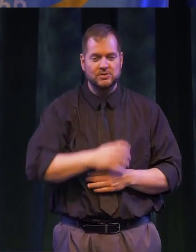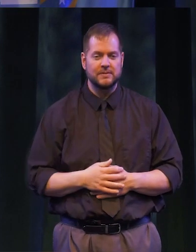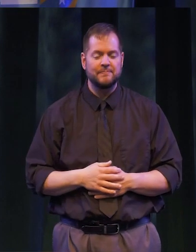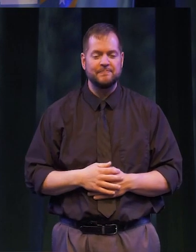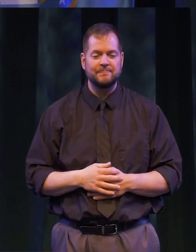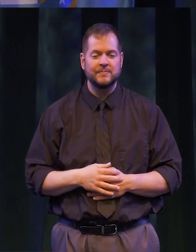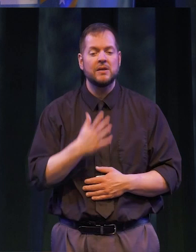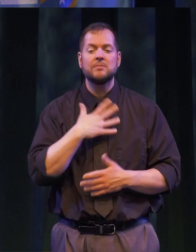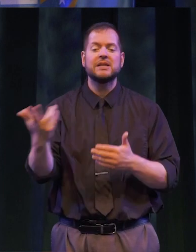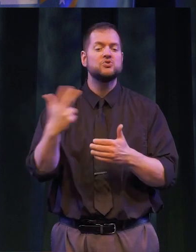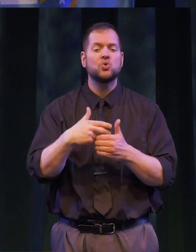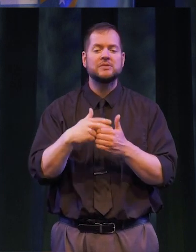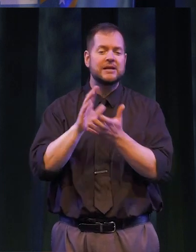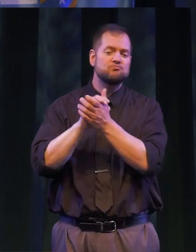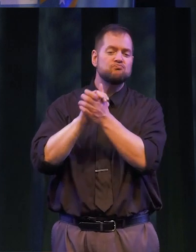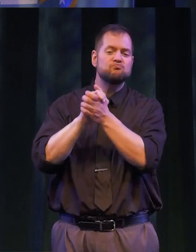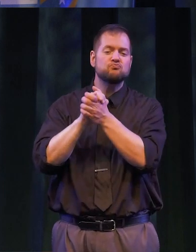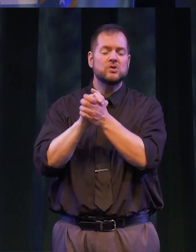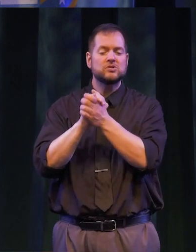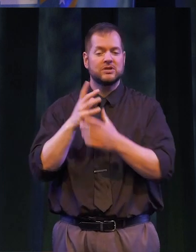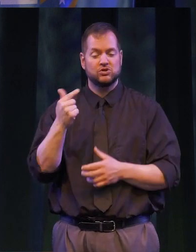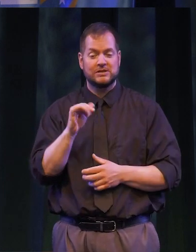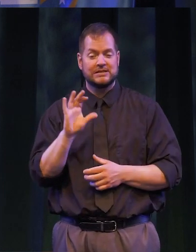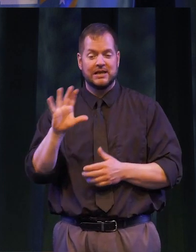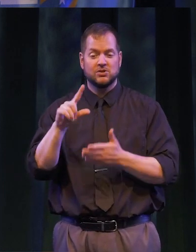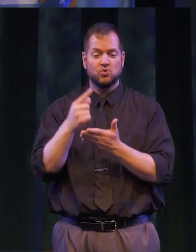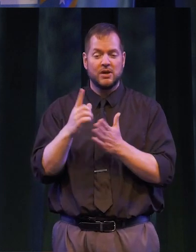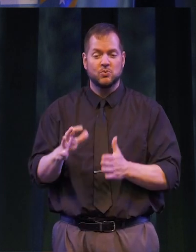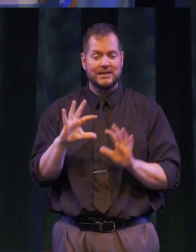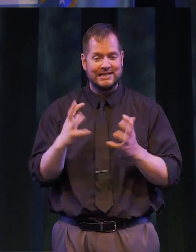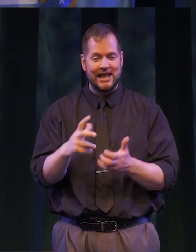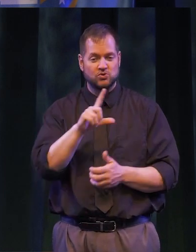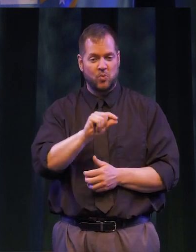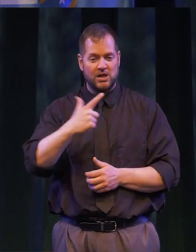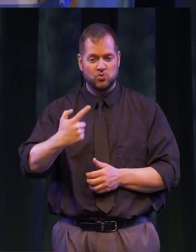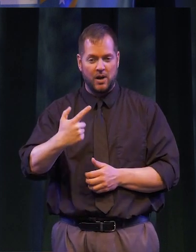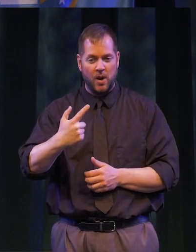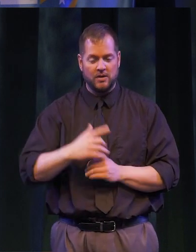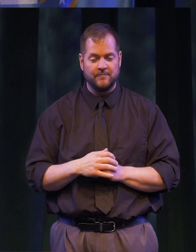TO ALL - PLEASE JOIN ME IN CONGRATULATING OUR GENESEE COMMUNITY COLLEGE CLASS OF 2021